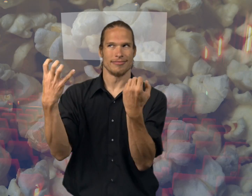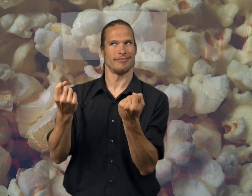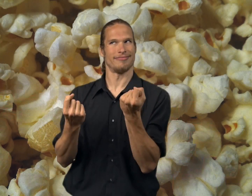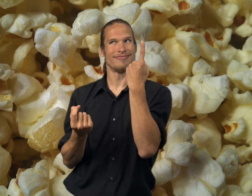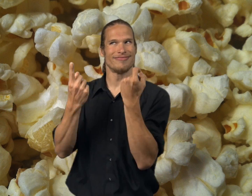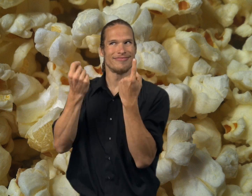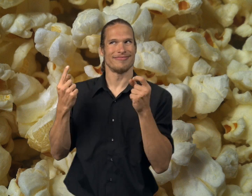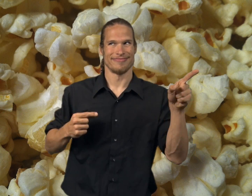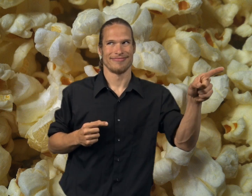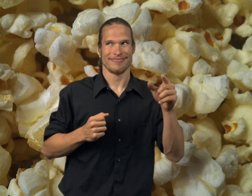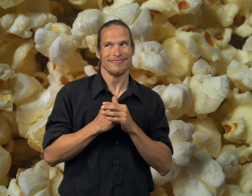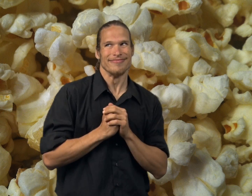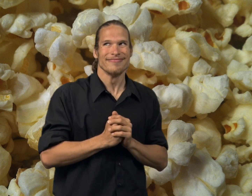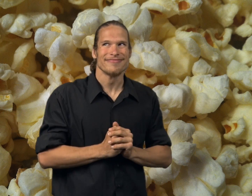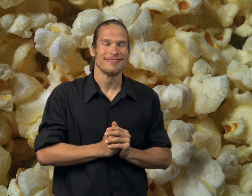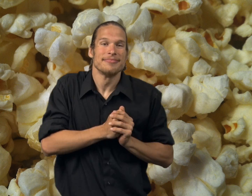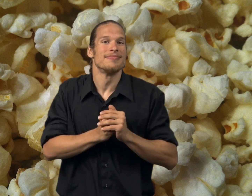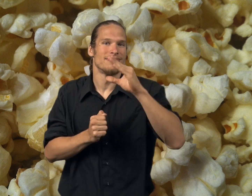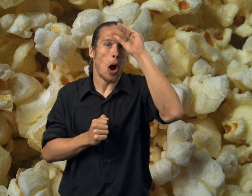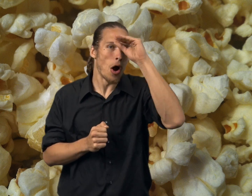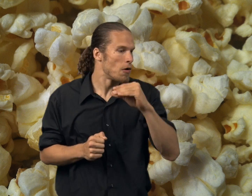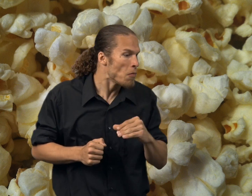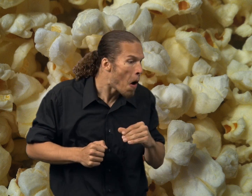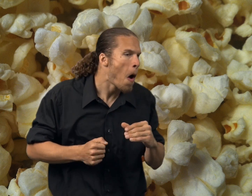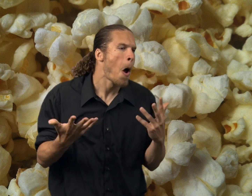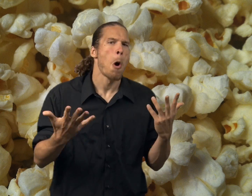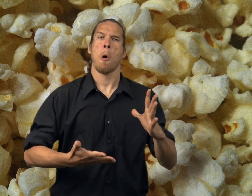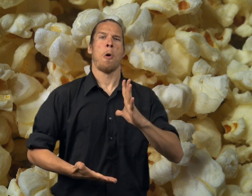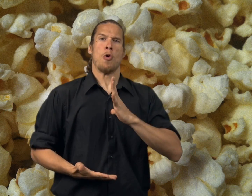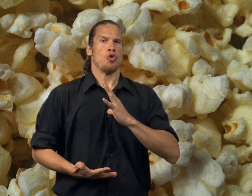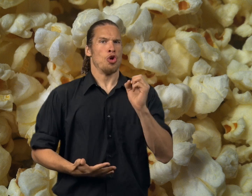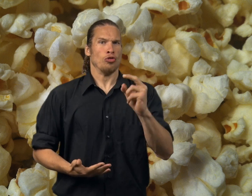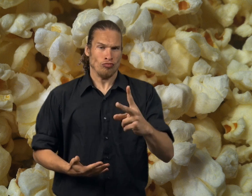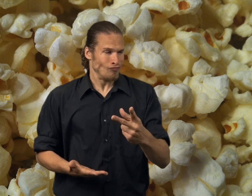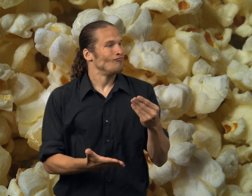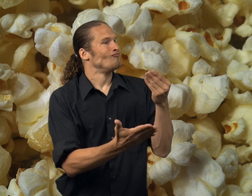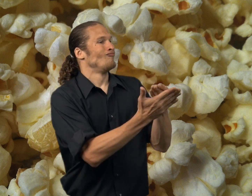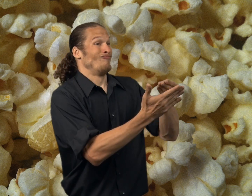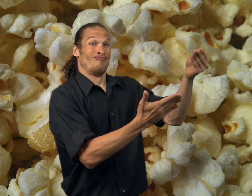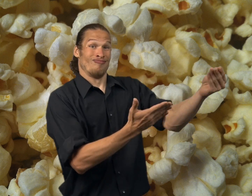"Hey, I want some popcorn over there." And the boy said, "Okay, sure, why not?"